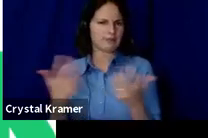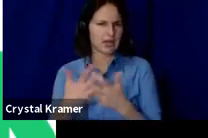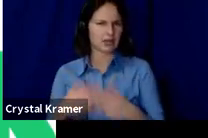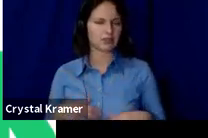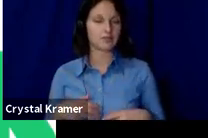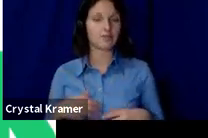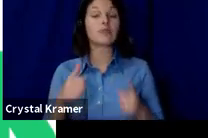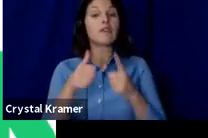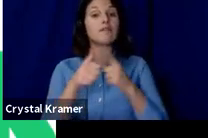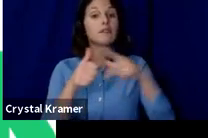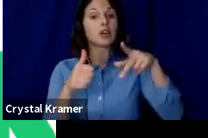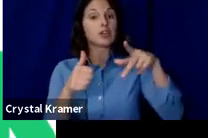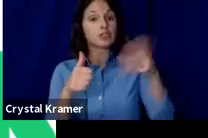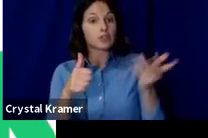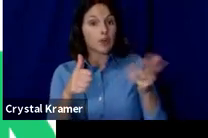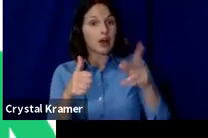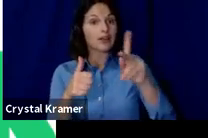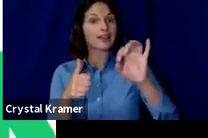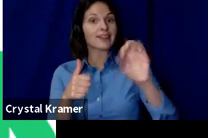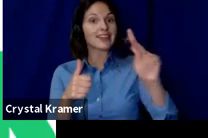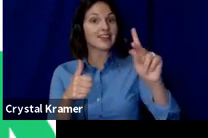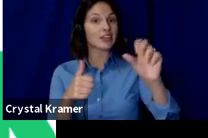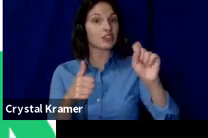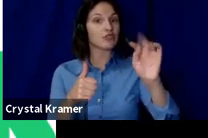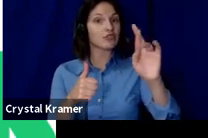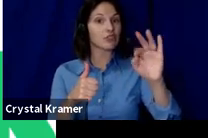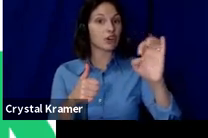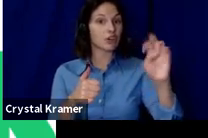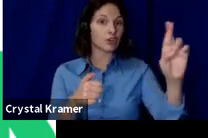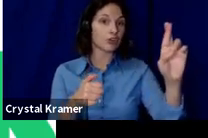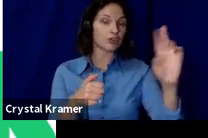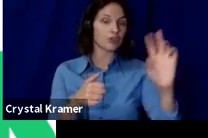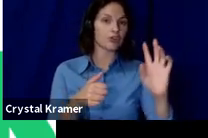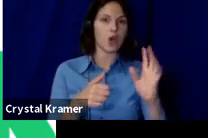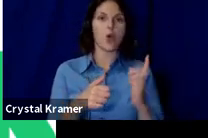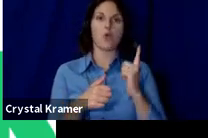It was one of the first and it is one of the biggest still.